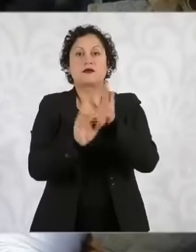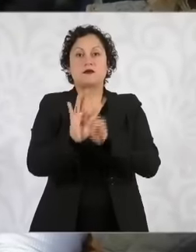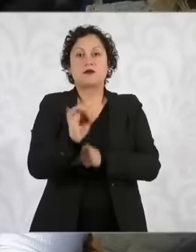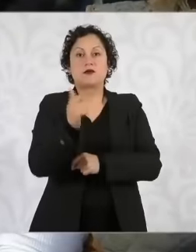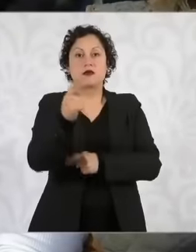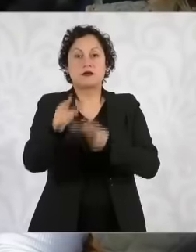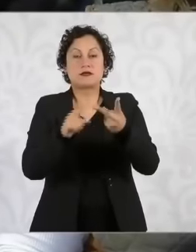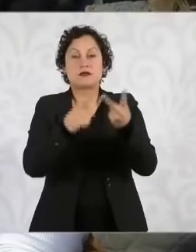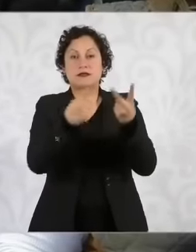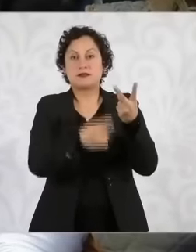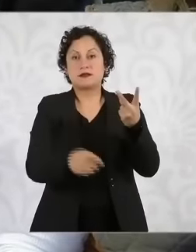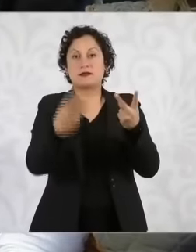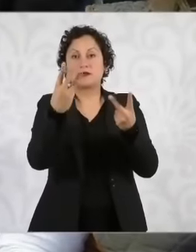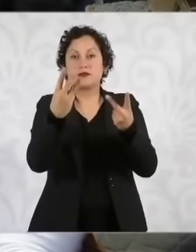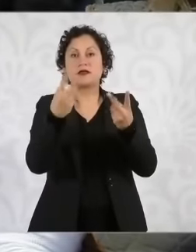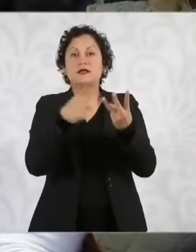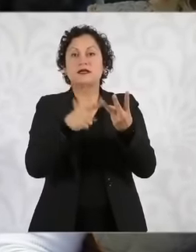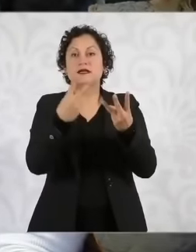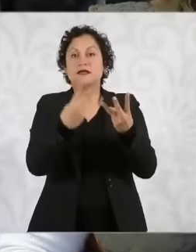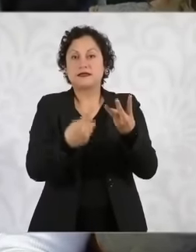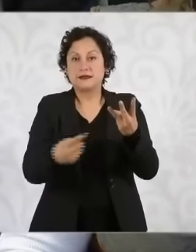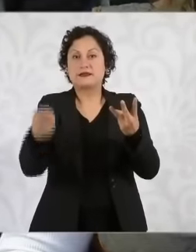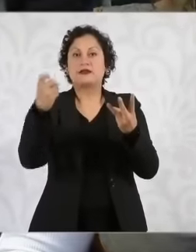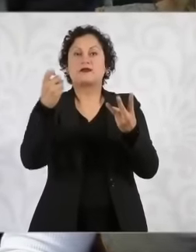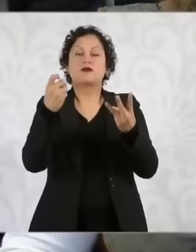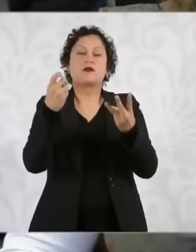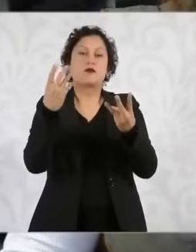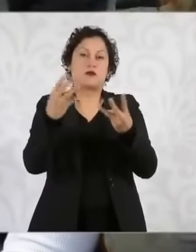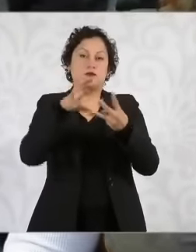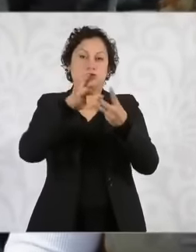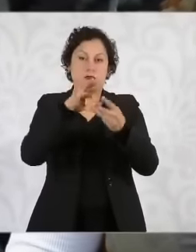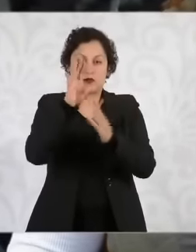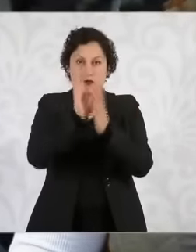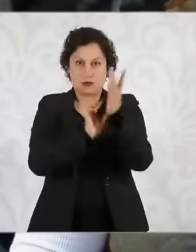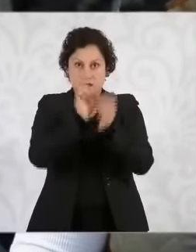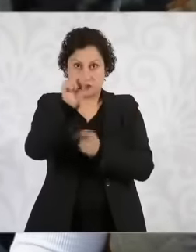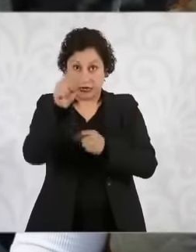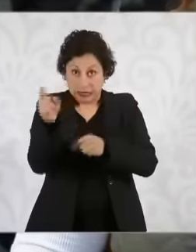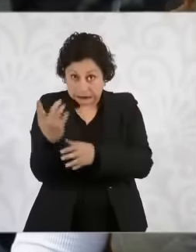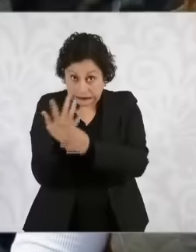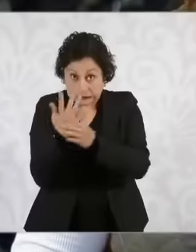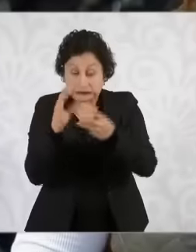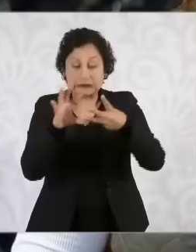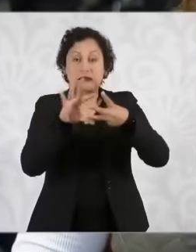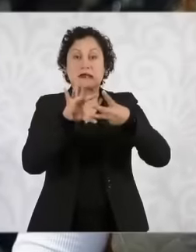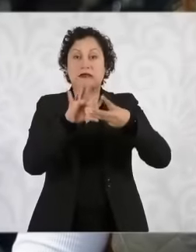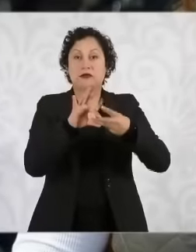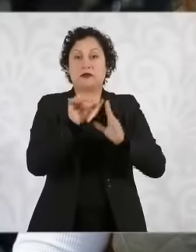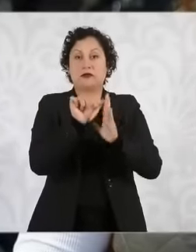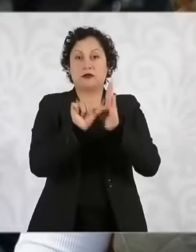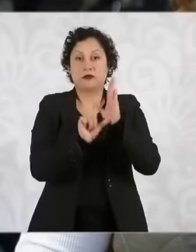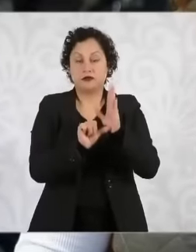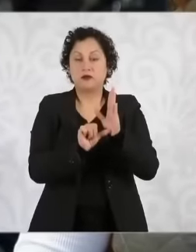Constitutional Amparo Law 103 and 107 that the latter supposedly say that the judicial power has as its exclusive power